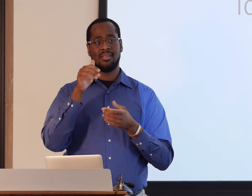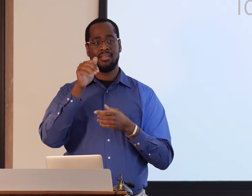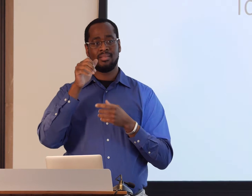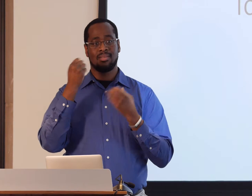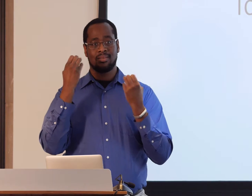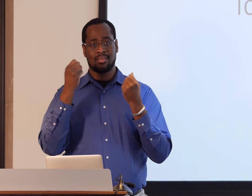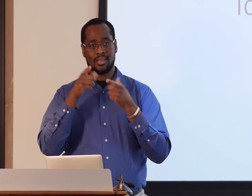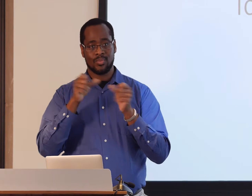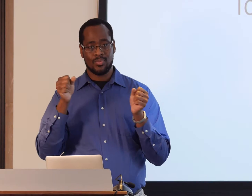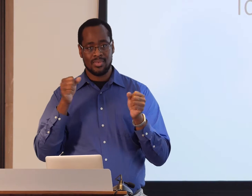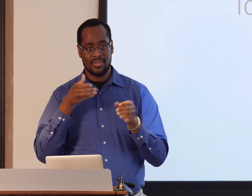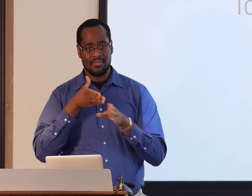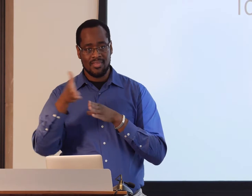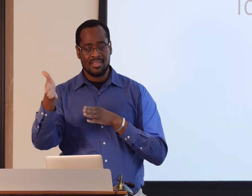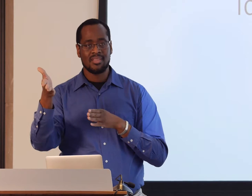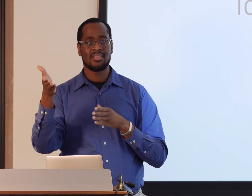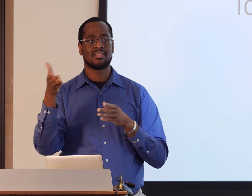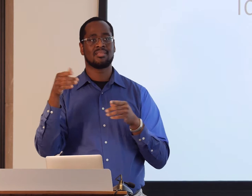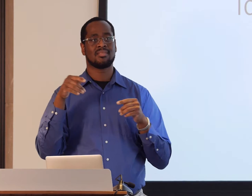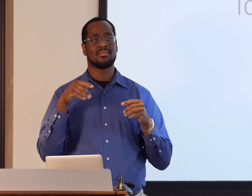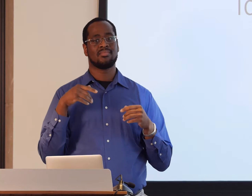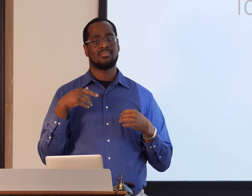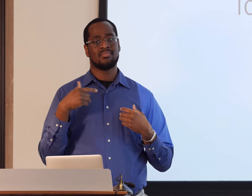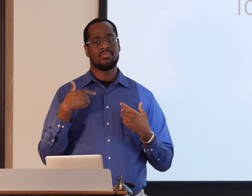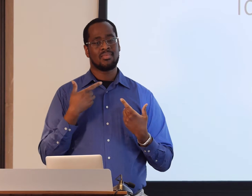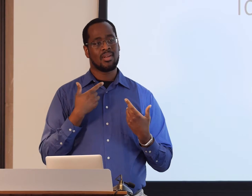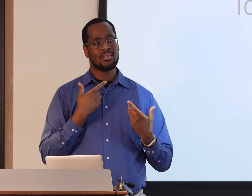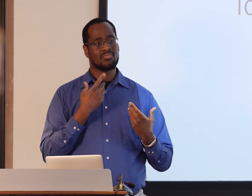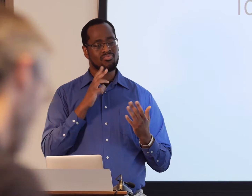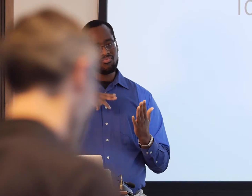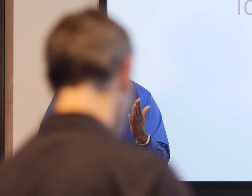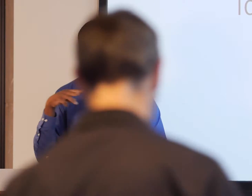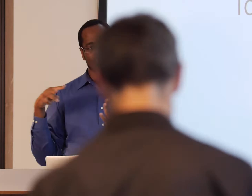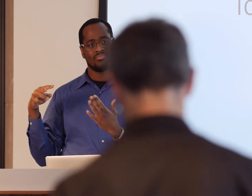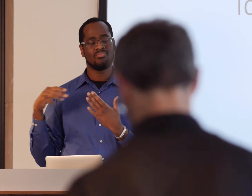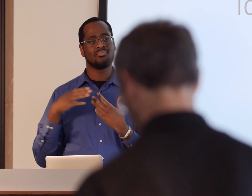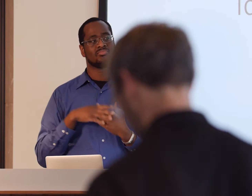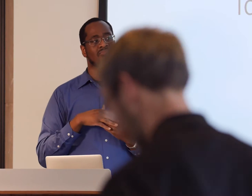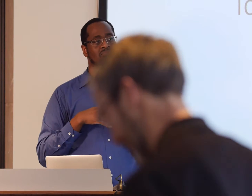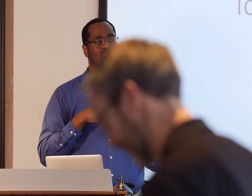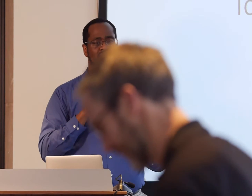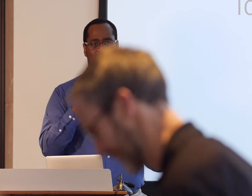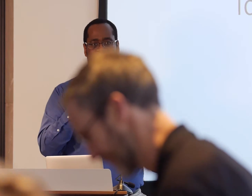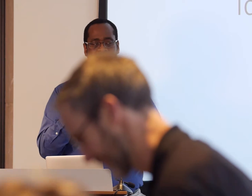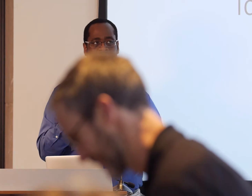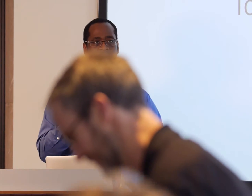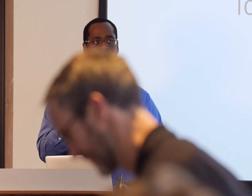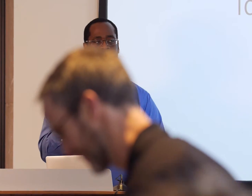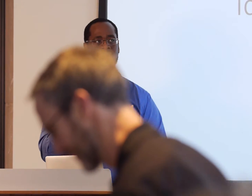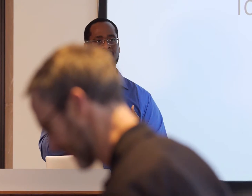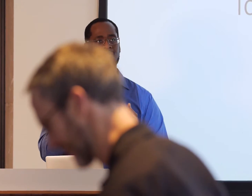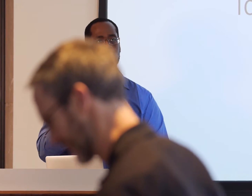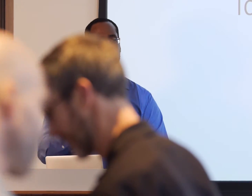but we were thinking about the field of sign language linguistics research and Black ASL users,